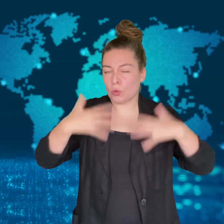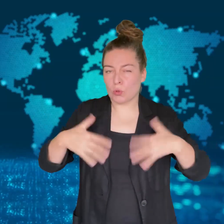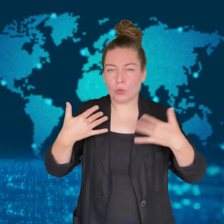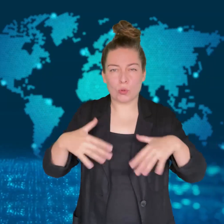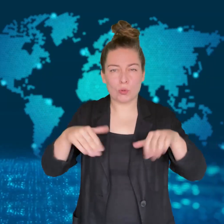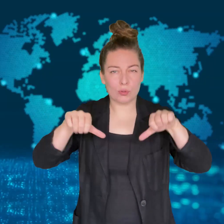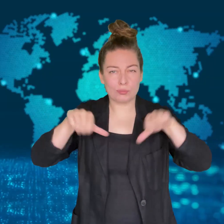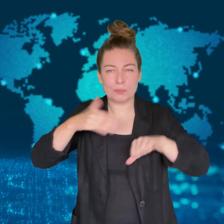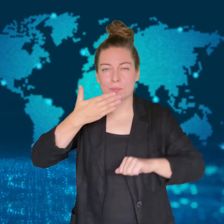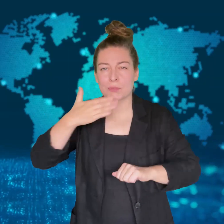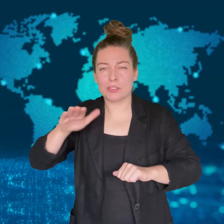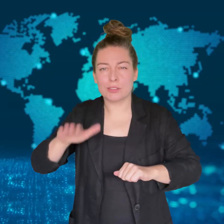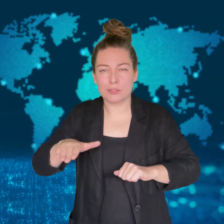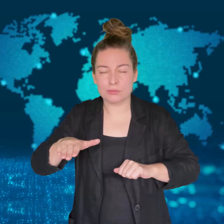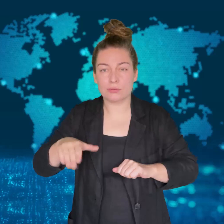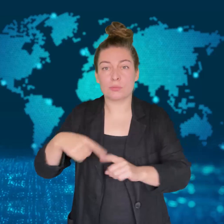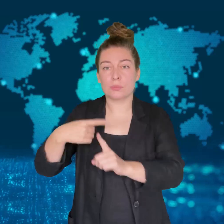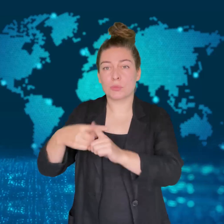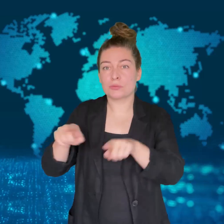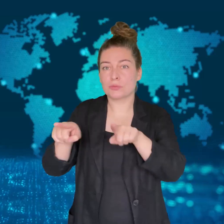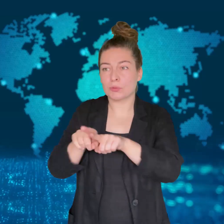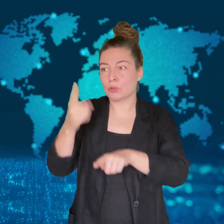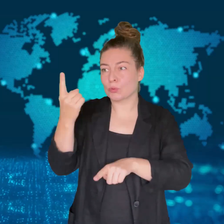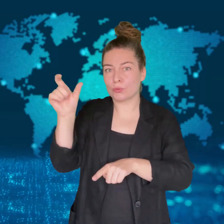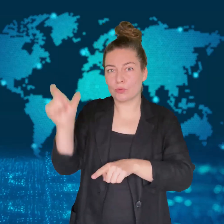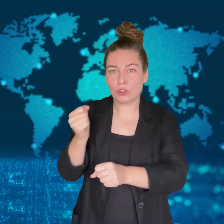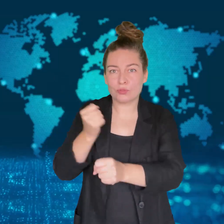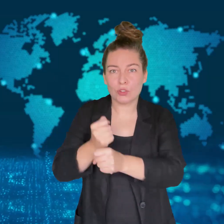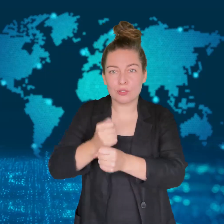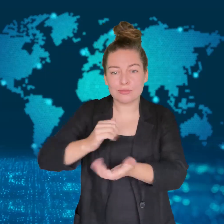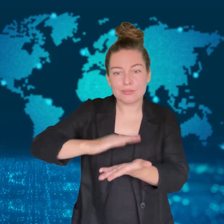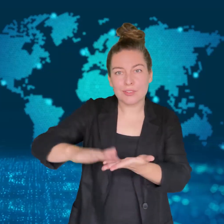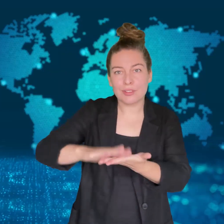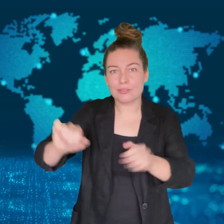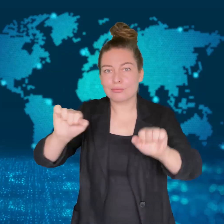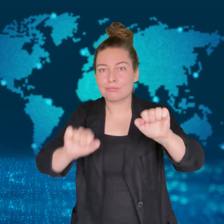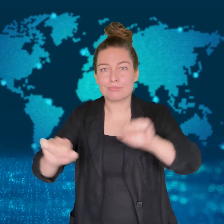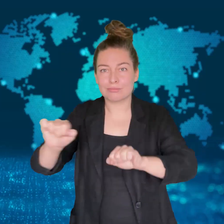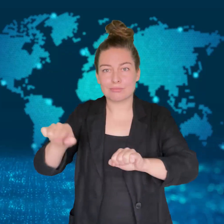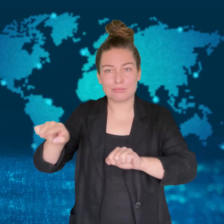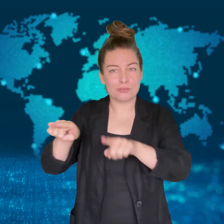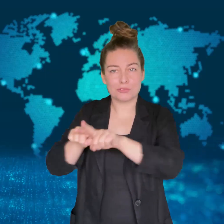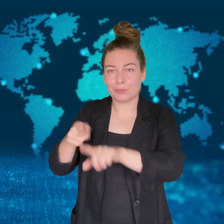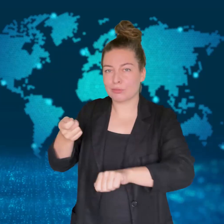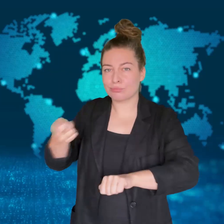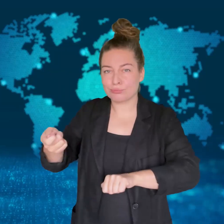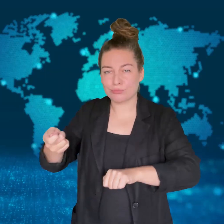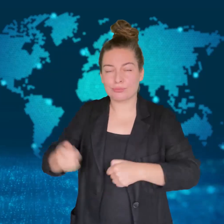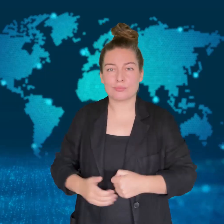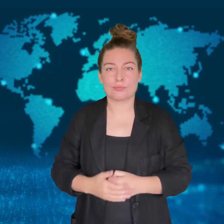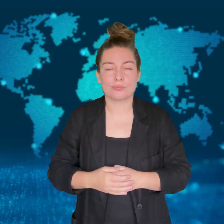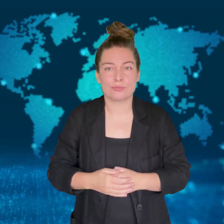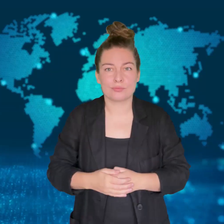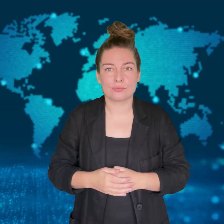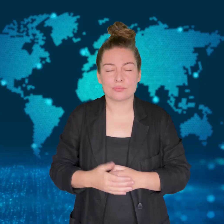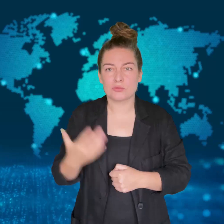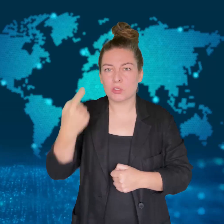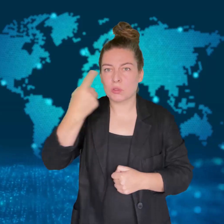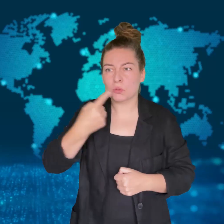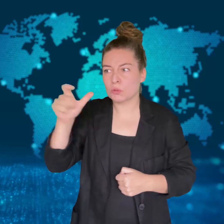Counterterrorism authorities have taken over the investigation of the attack,